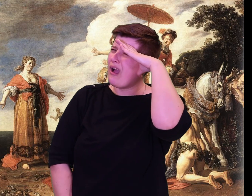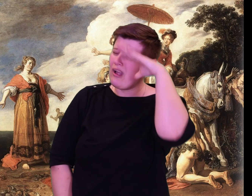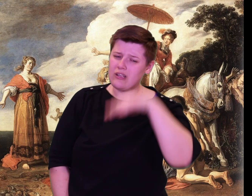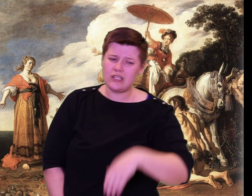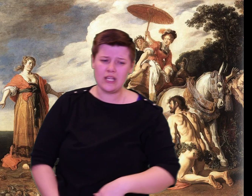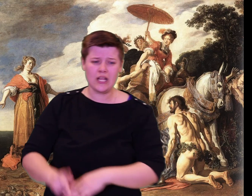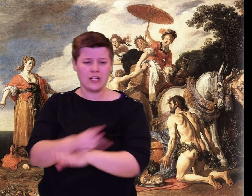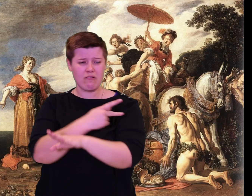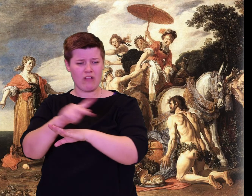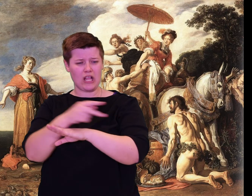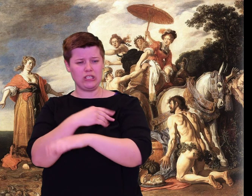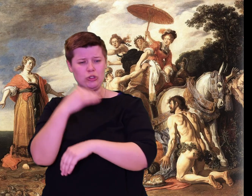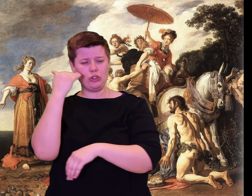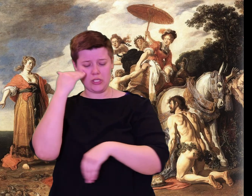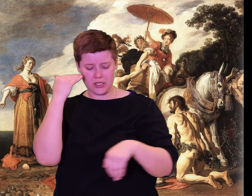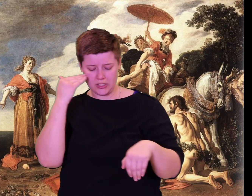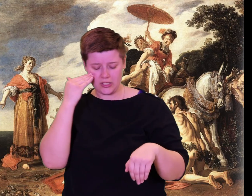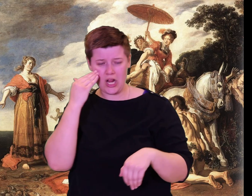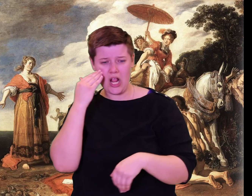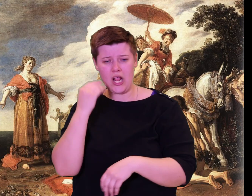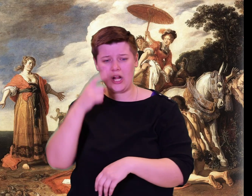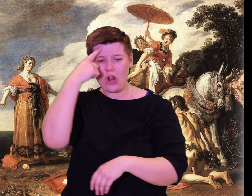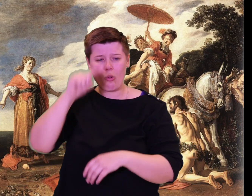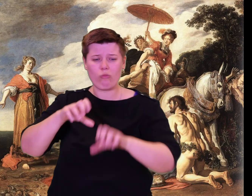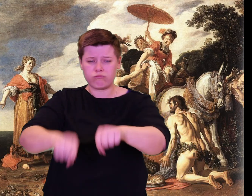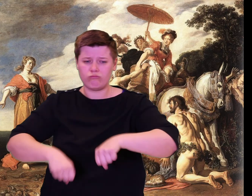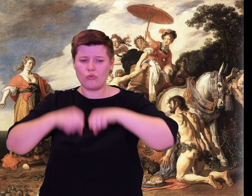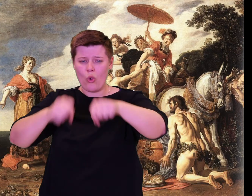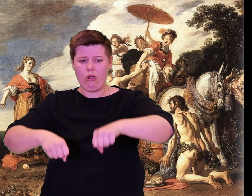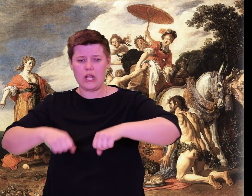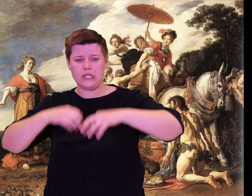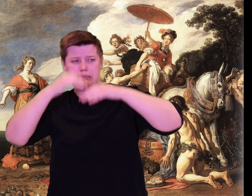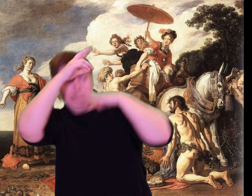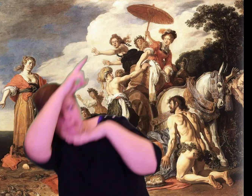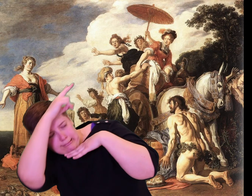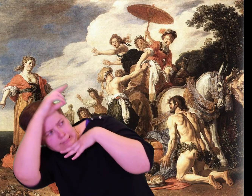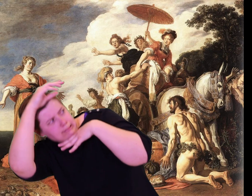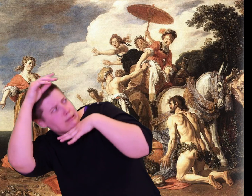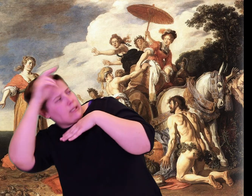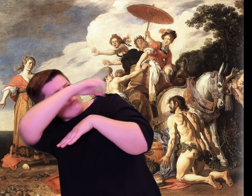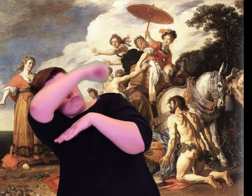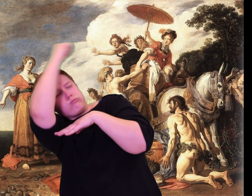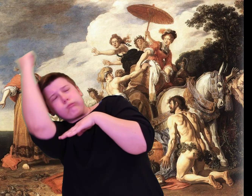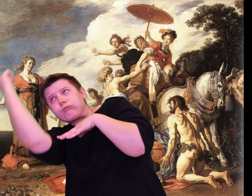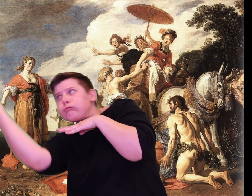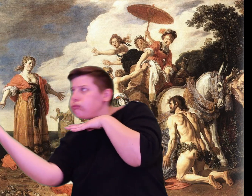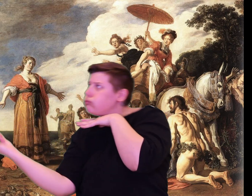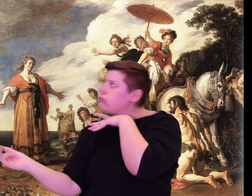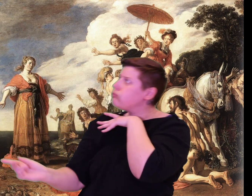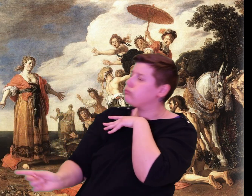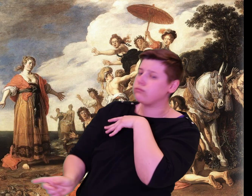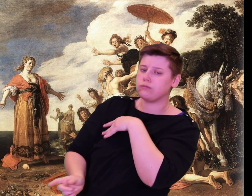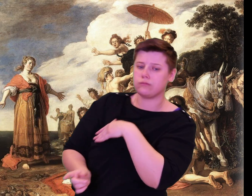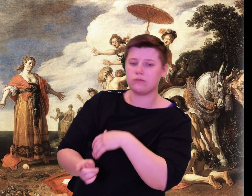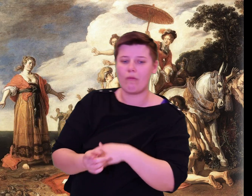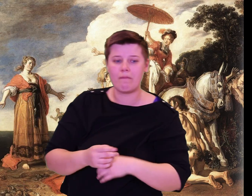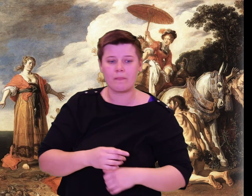The Phaeacians, known for rowing, ducked down cowering beneath its arc;